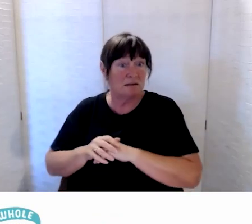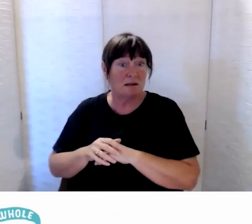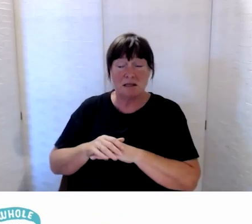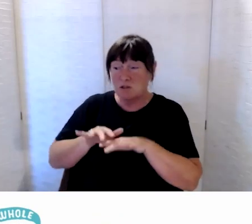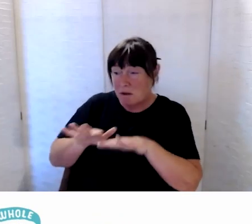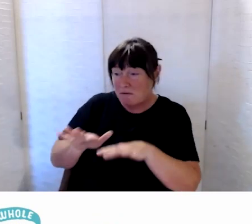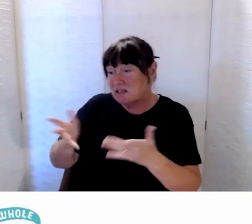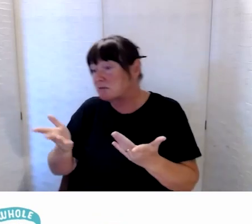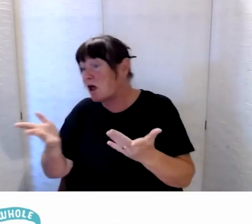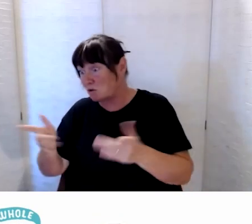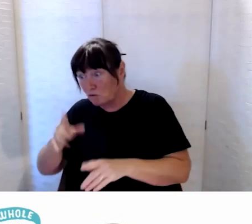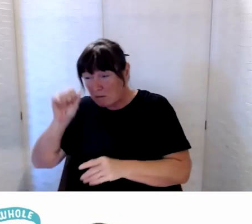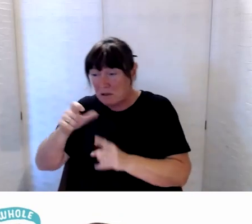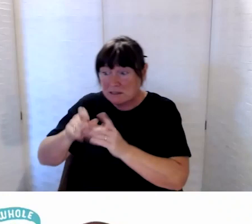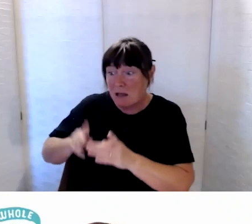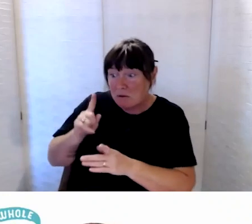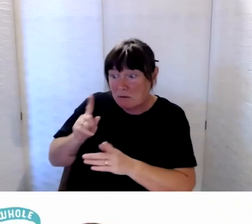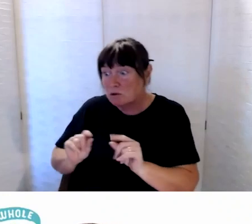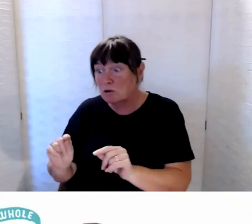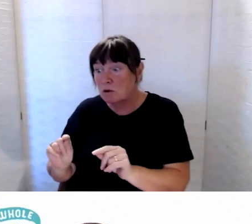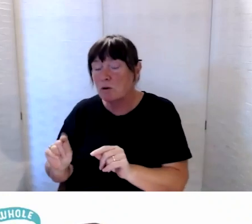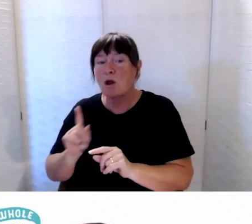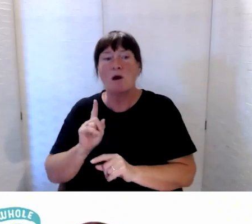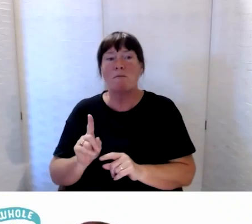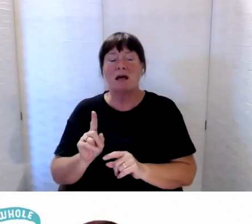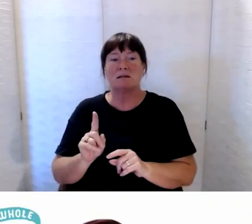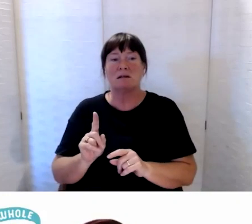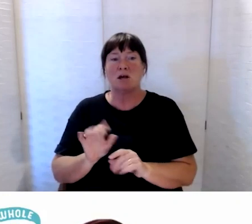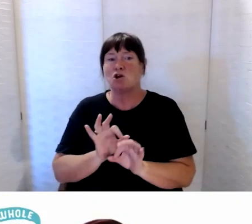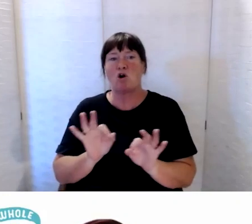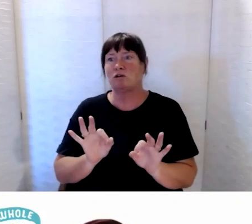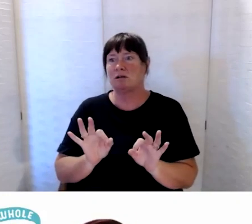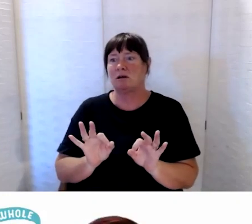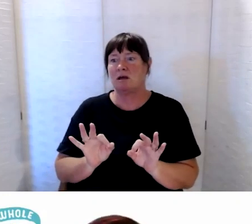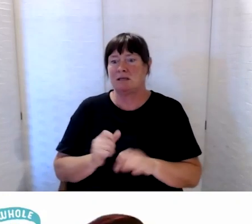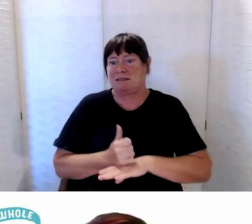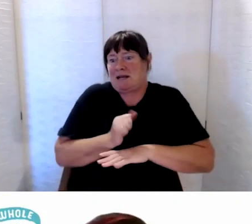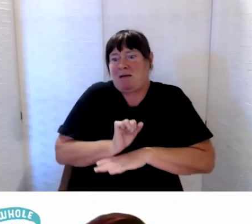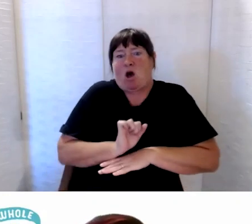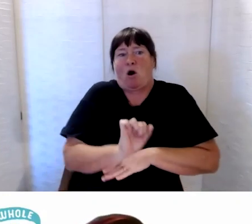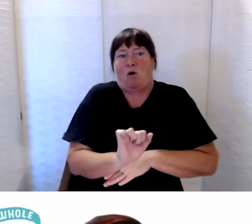but not creating something alongside or in addition to it.